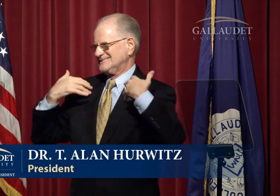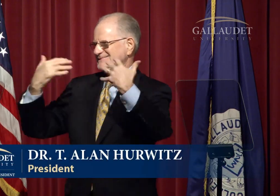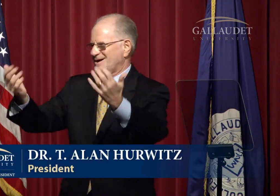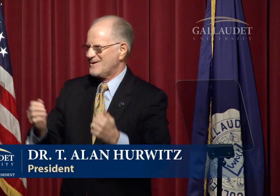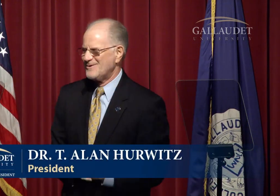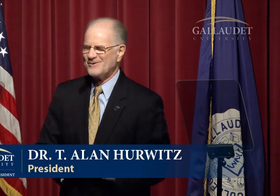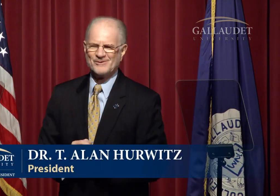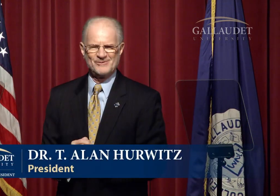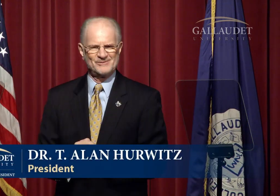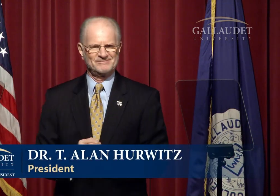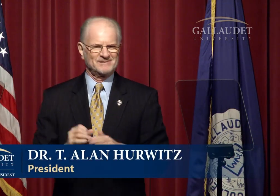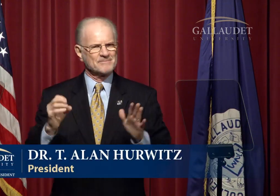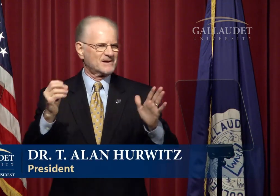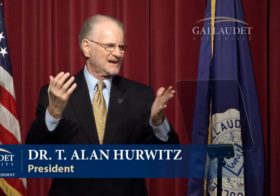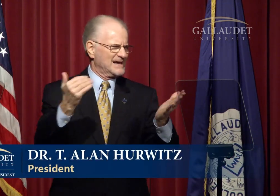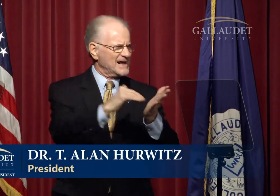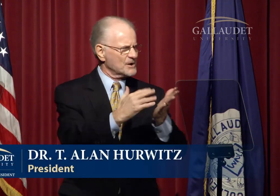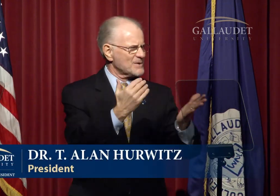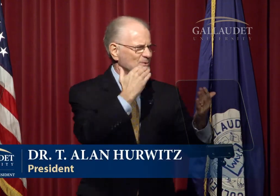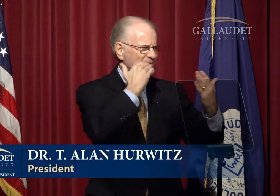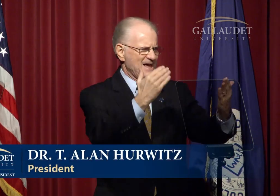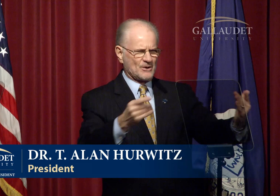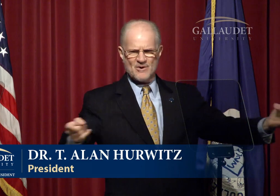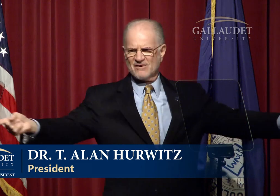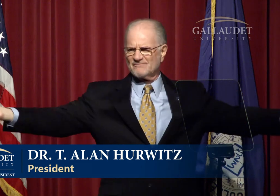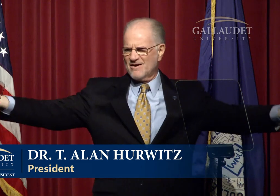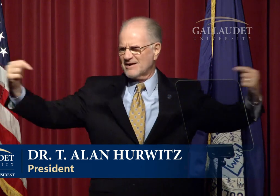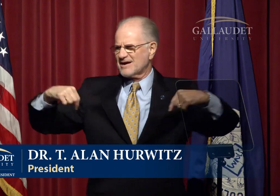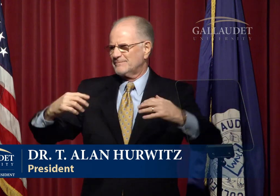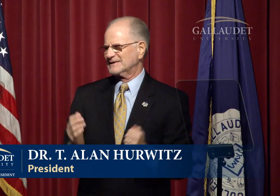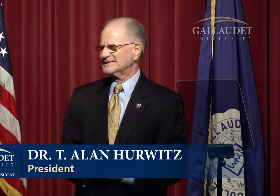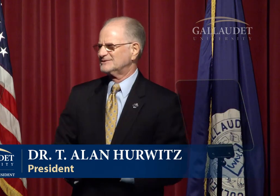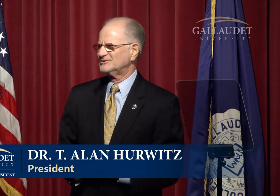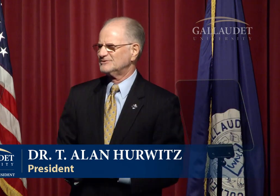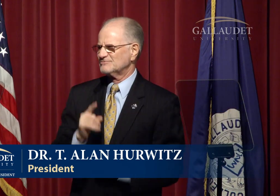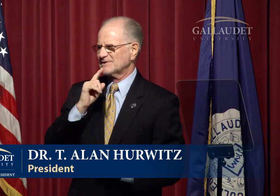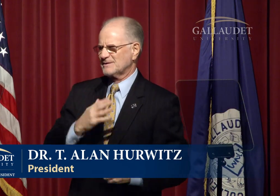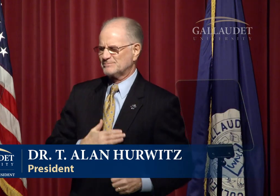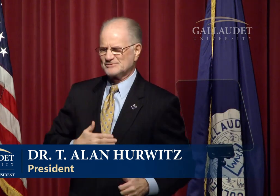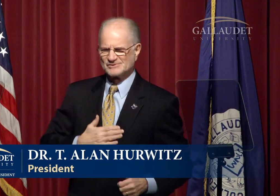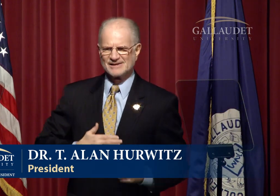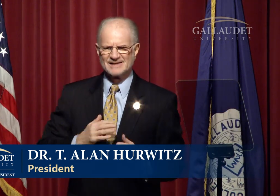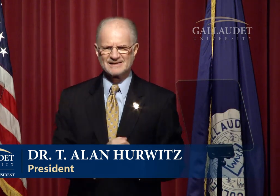a play day, a snow day. But again I want to thank all of you for coming today. I appreciate it.